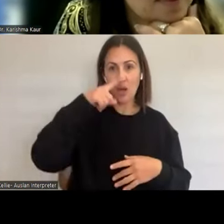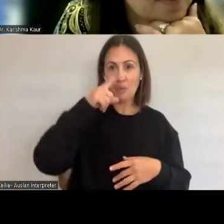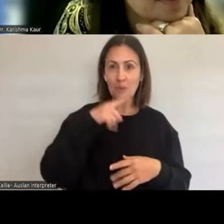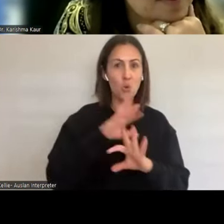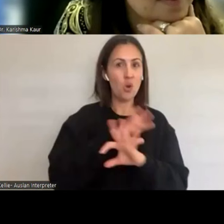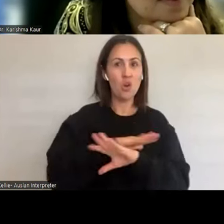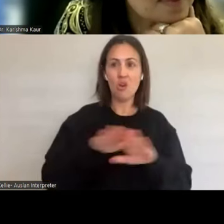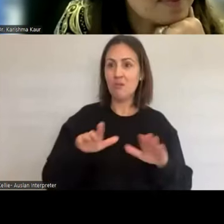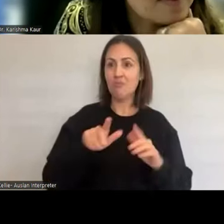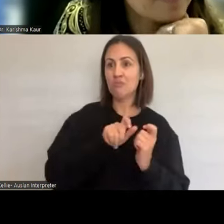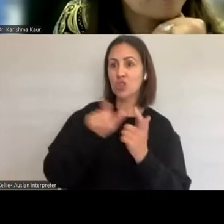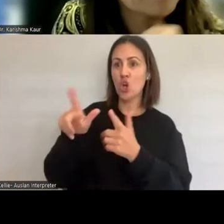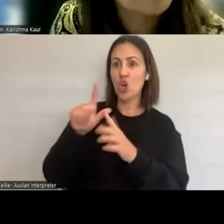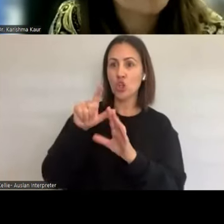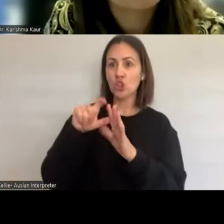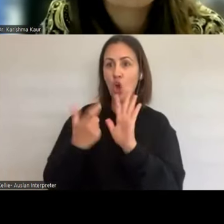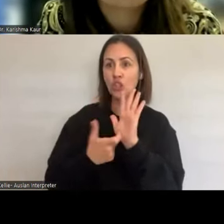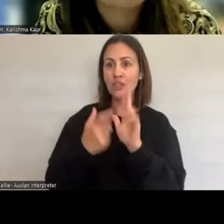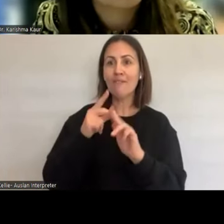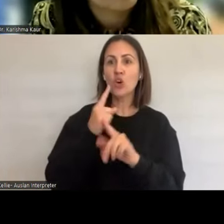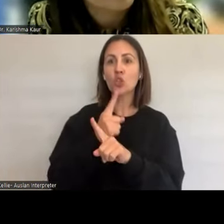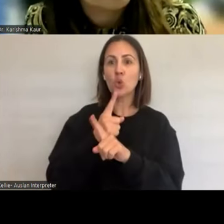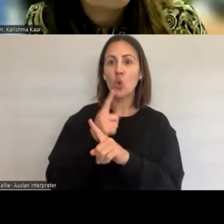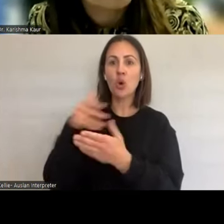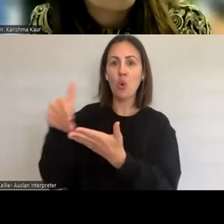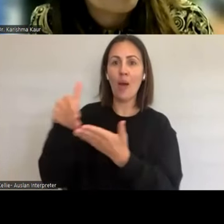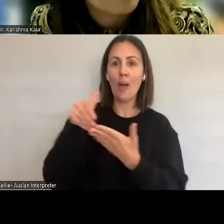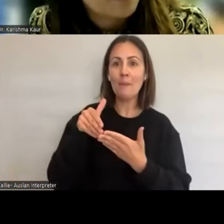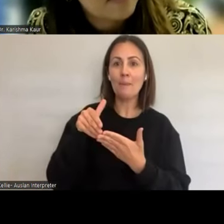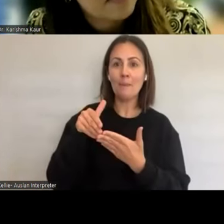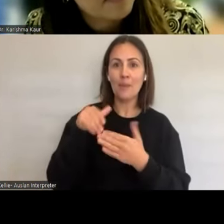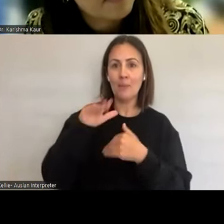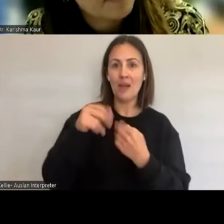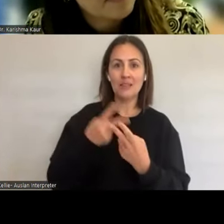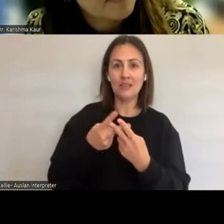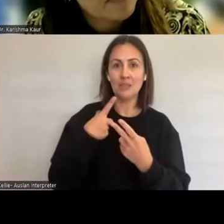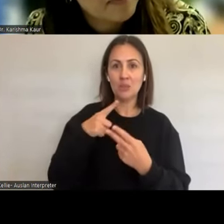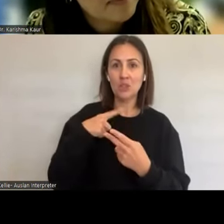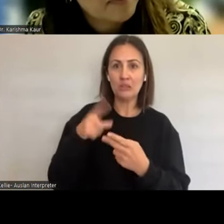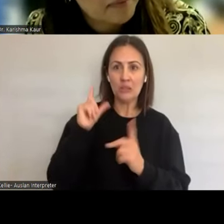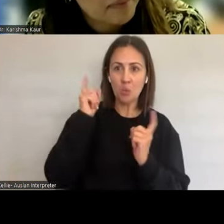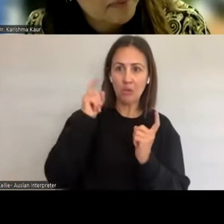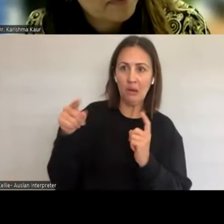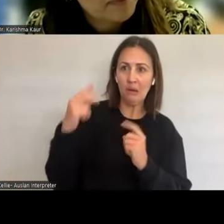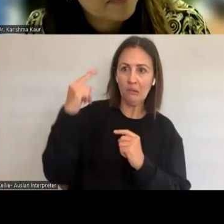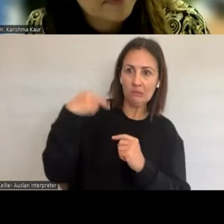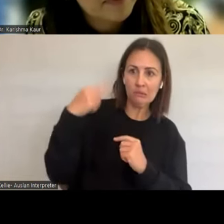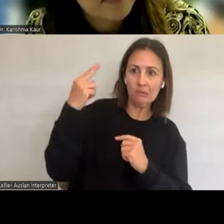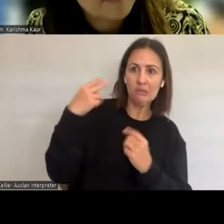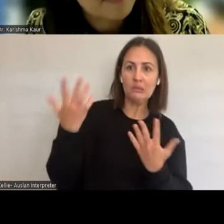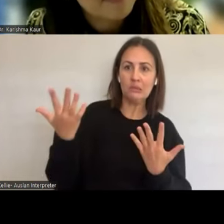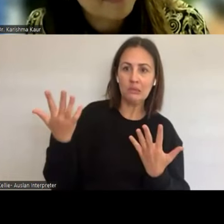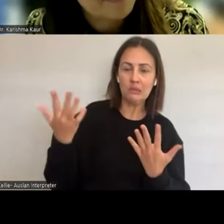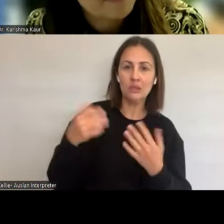many people of all ages and backgrounds. And then also talking about sex can also be half of people